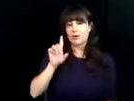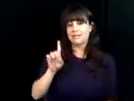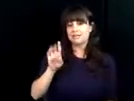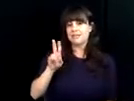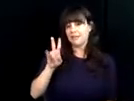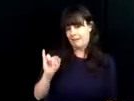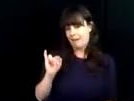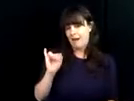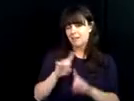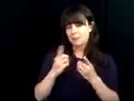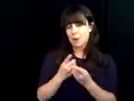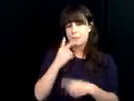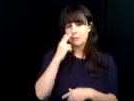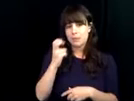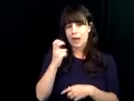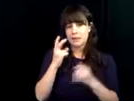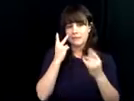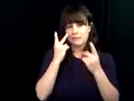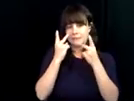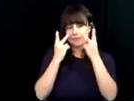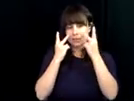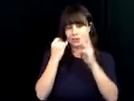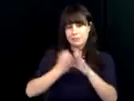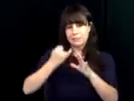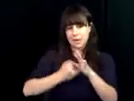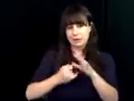wishing a 100th anniversary to the Virginia Department